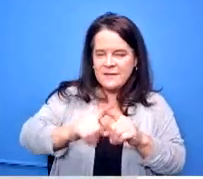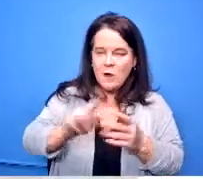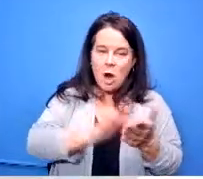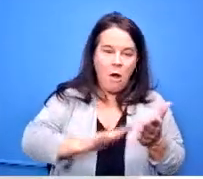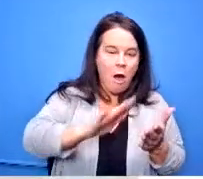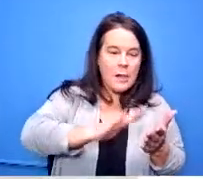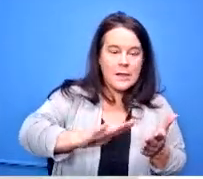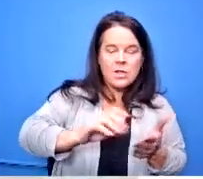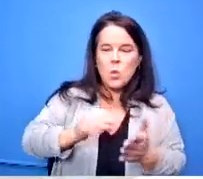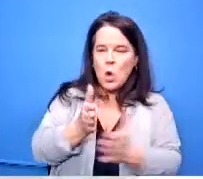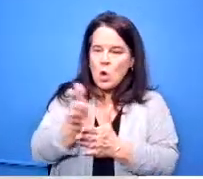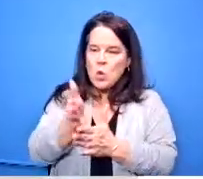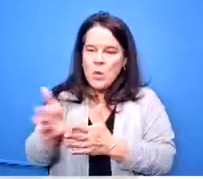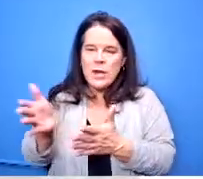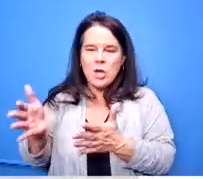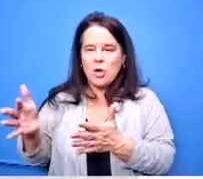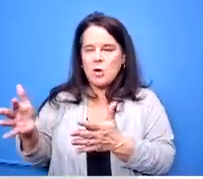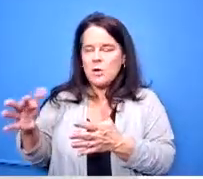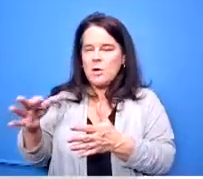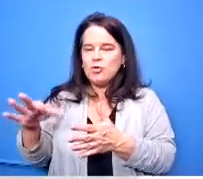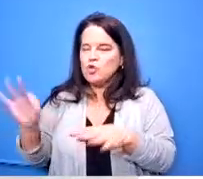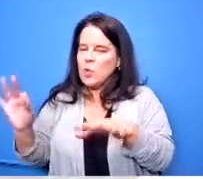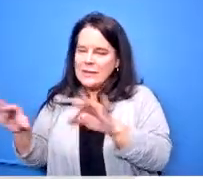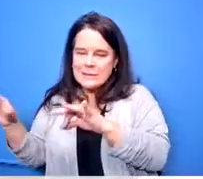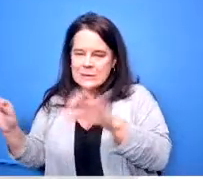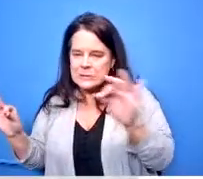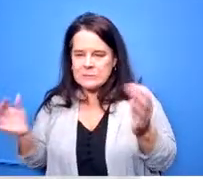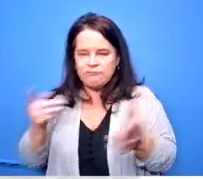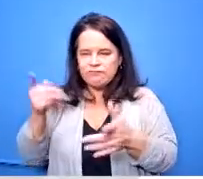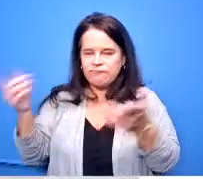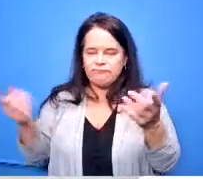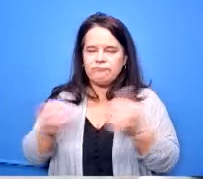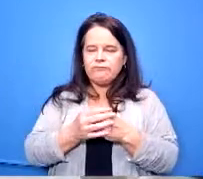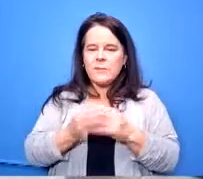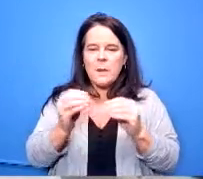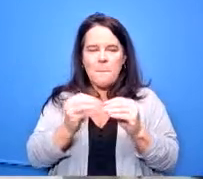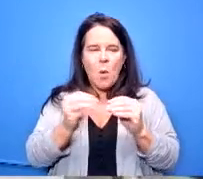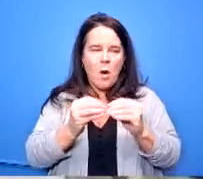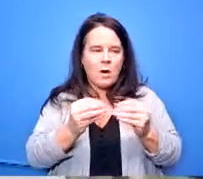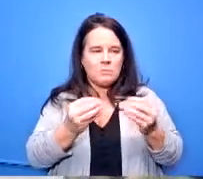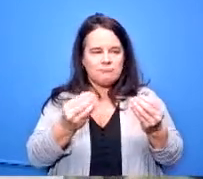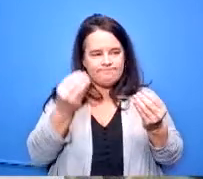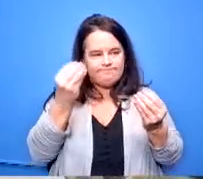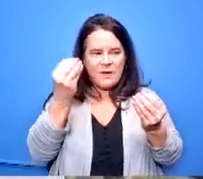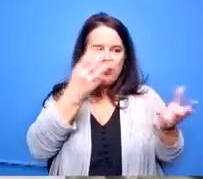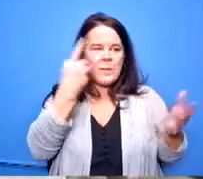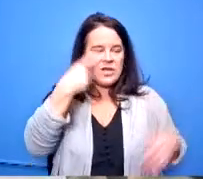those those pathways opened up for our students and and hopefully they're having career fairs